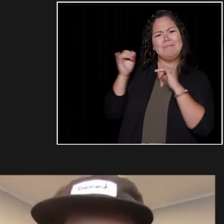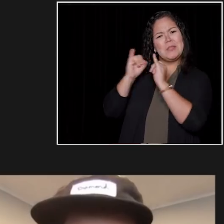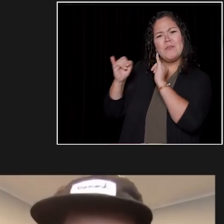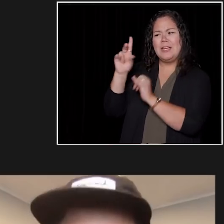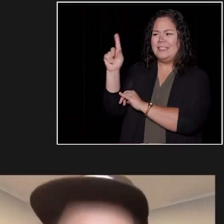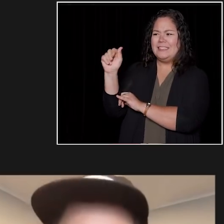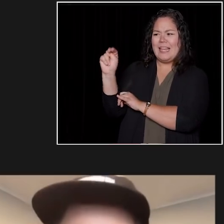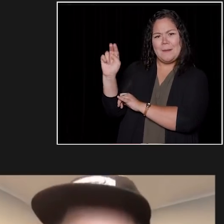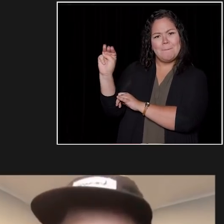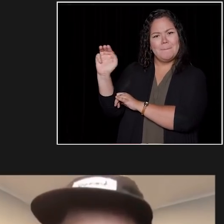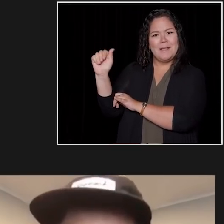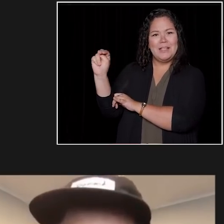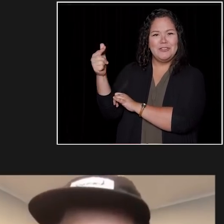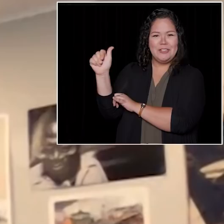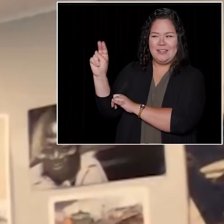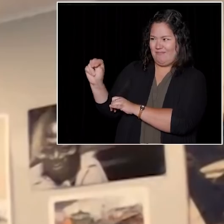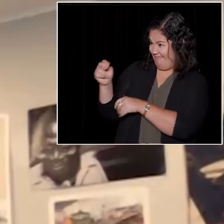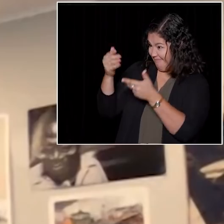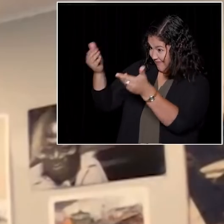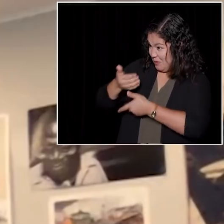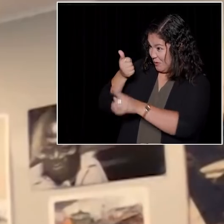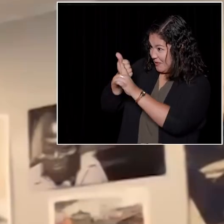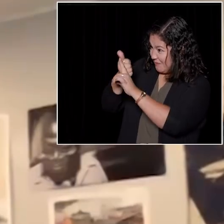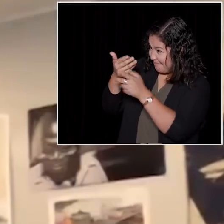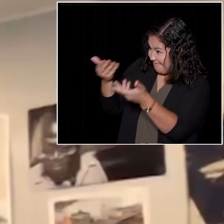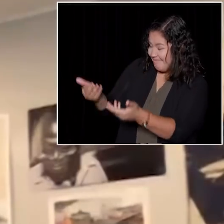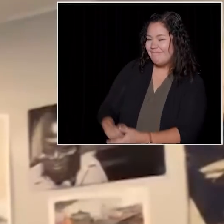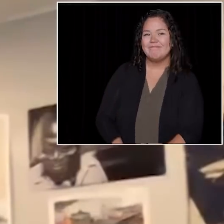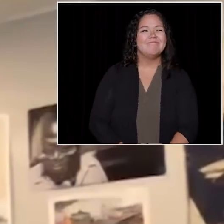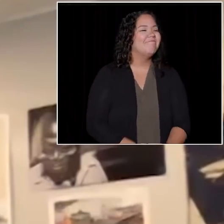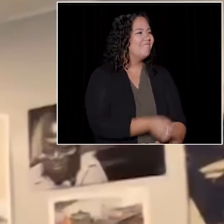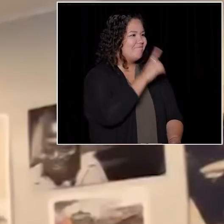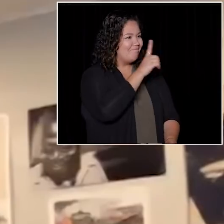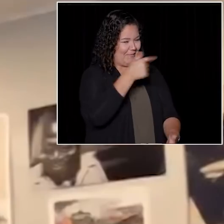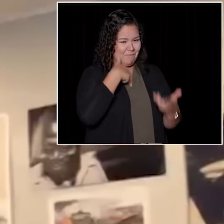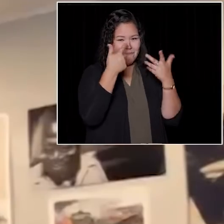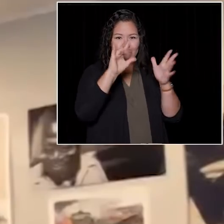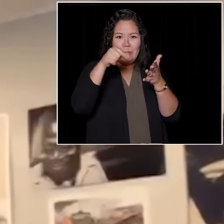and I'll let him introduce himself. Sure. I'm a UBC grad.